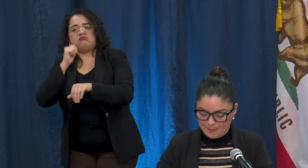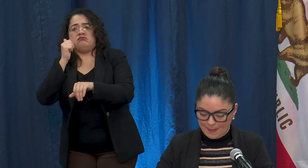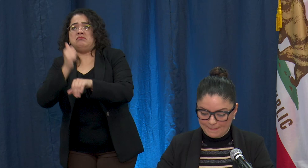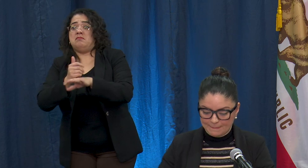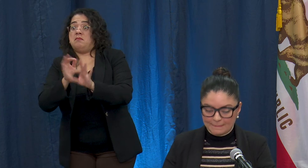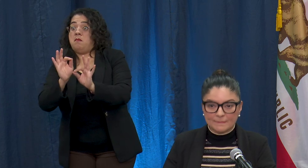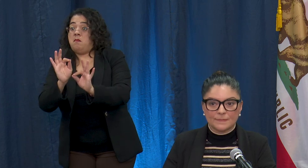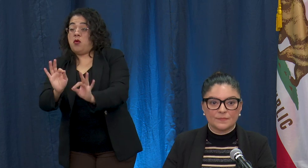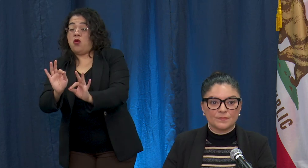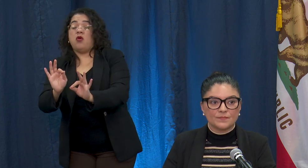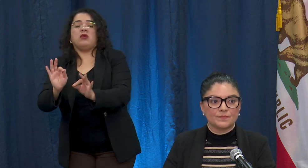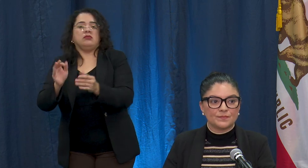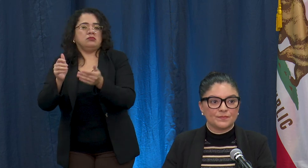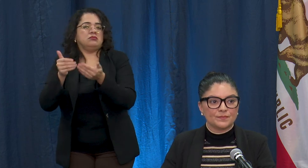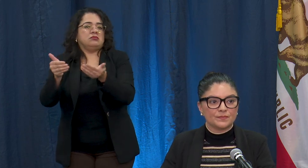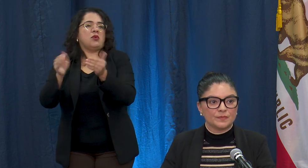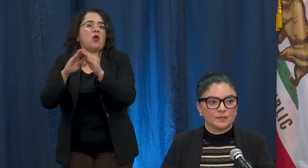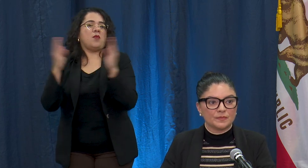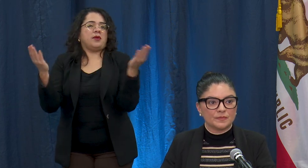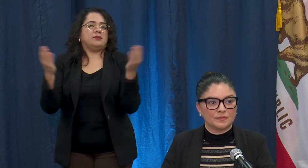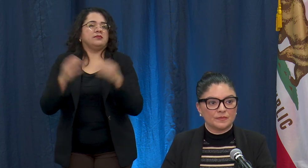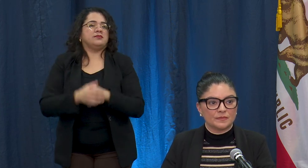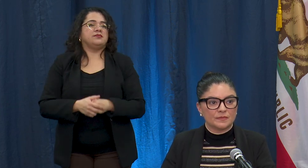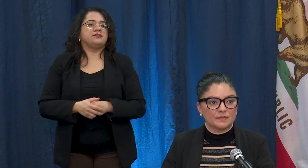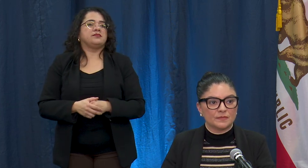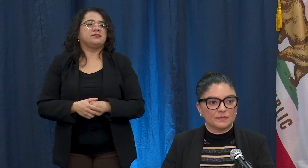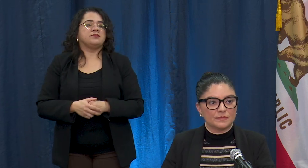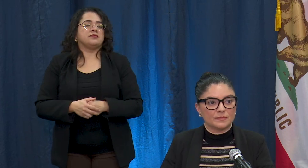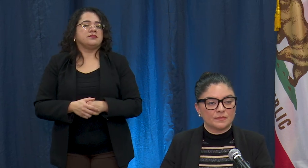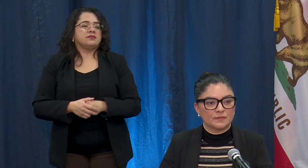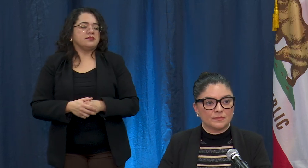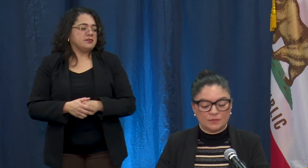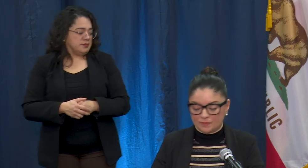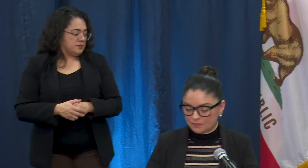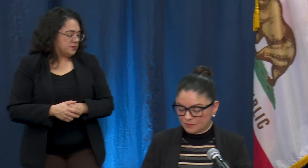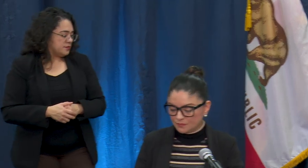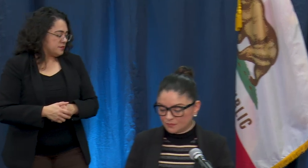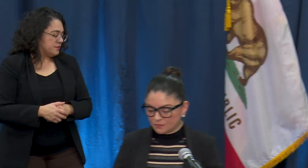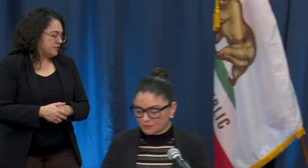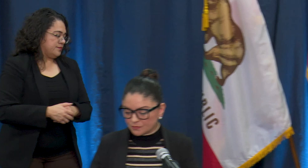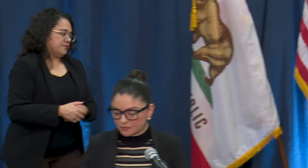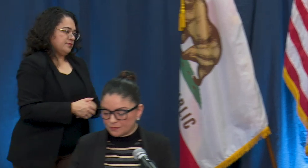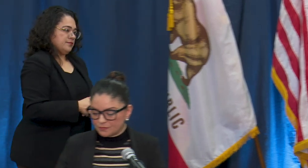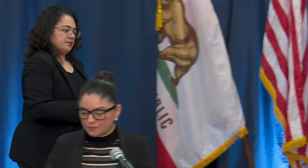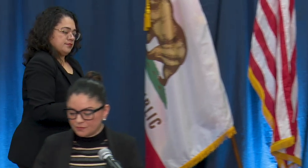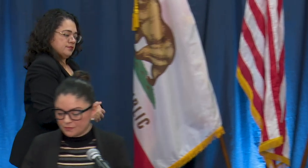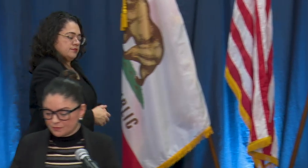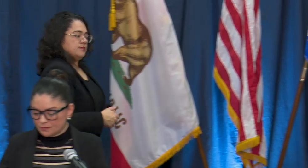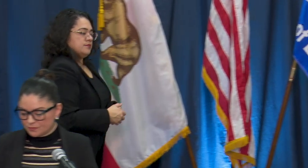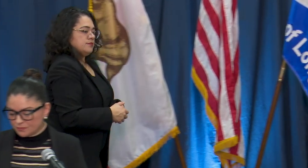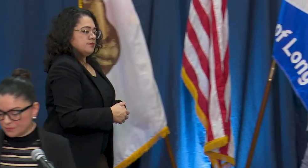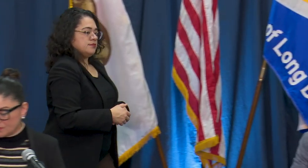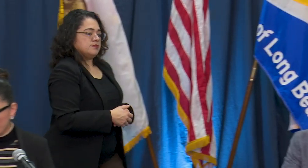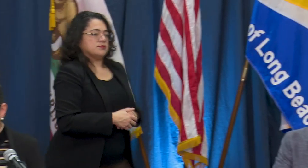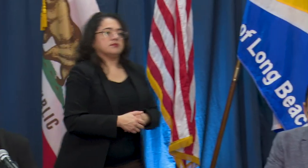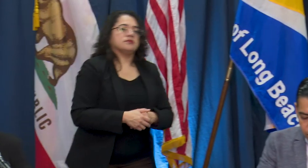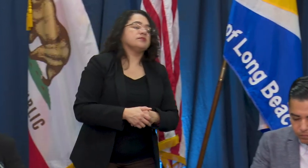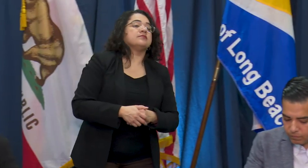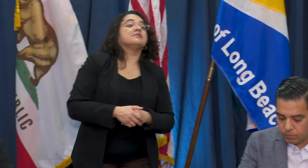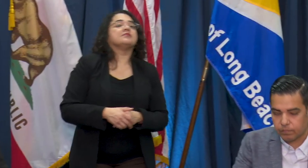Thank you. The next question is for Mayor Garcia - on April 14th City Council agenda